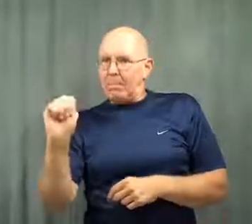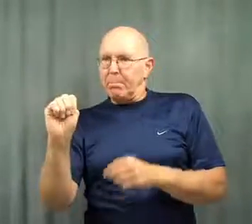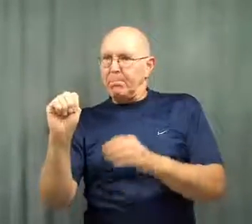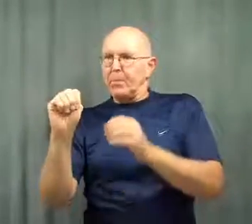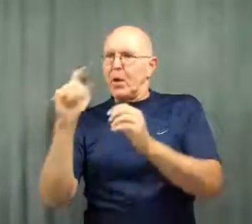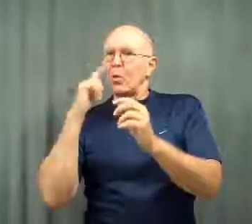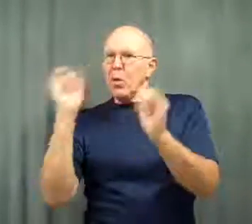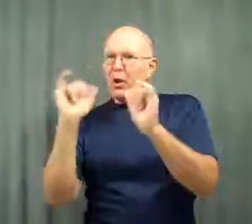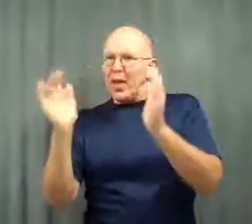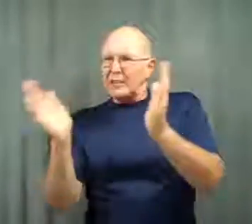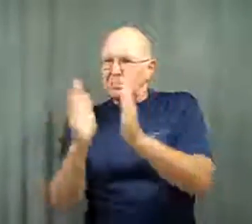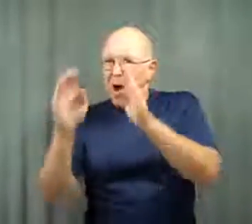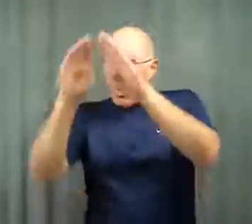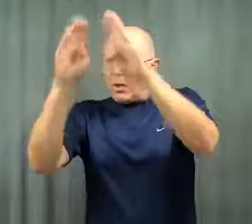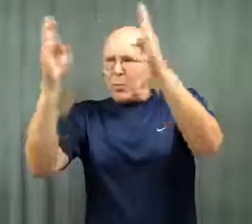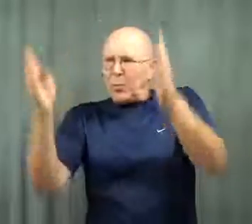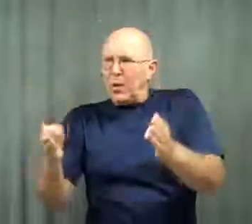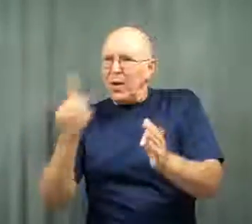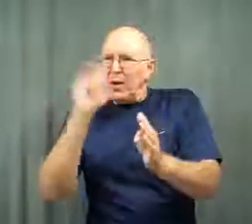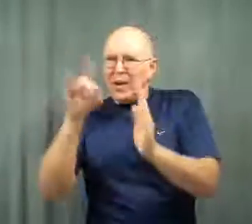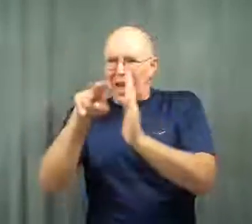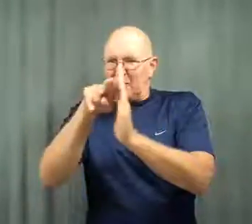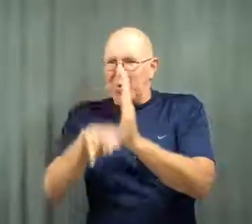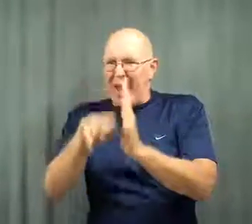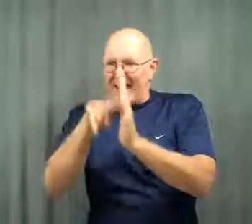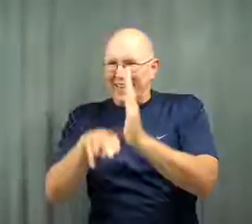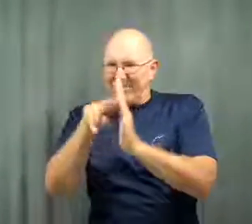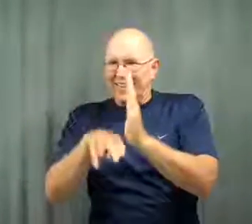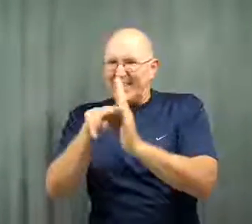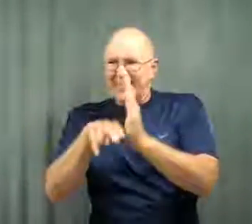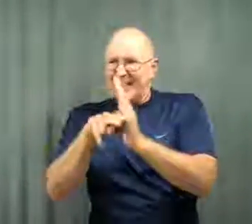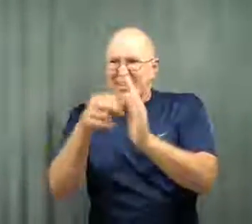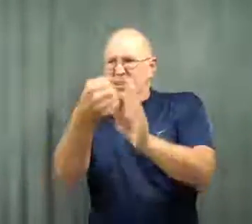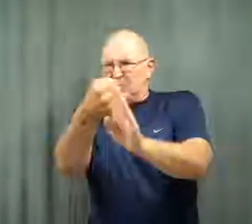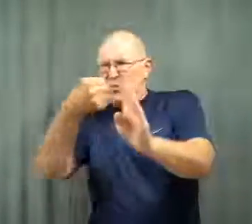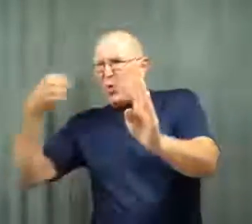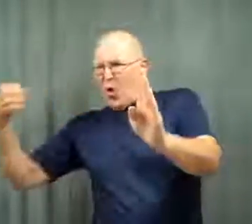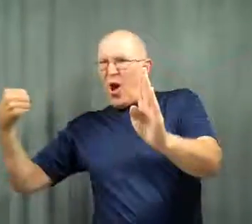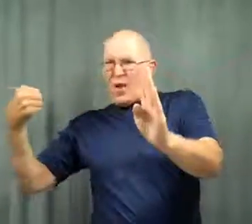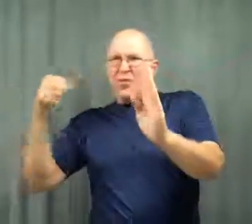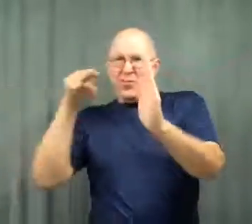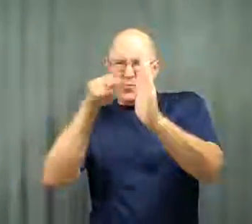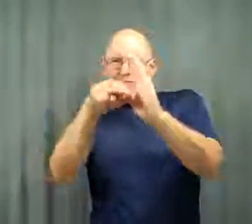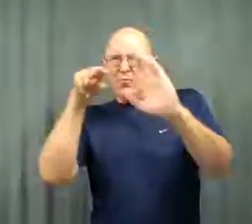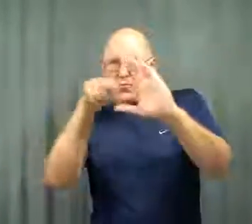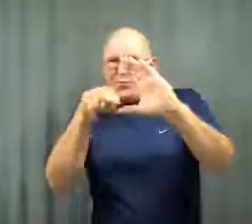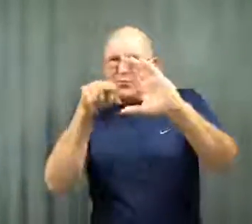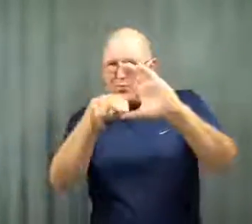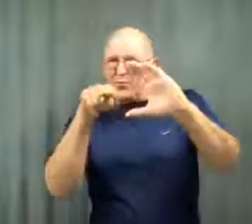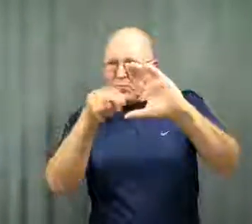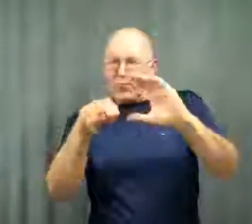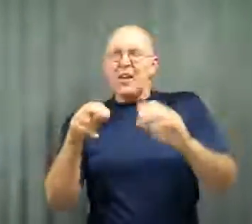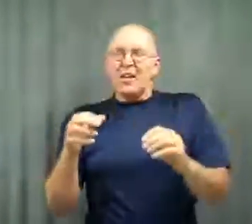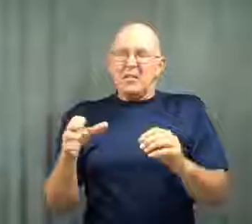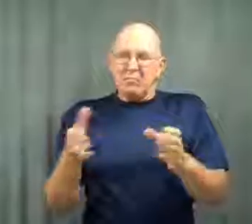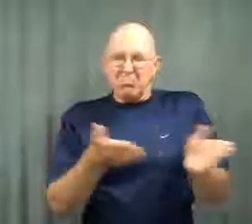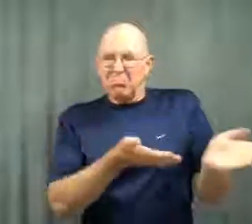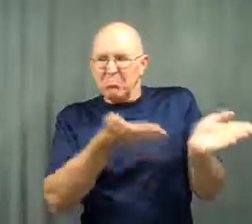which looks like a small house, like a grave, and has a door and you put bodies in it. And she could bring them there.